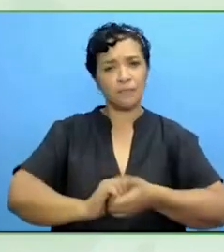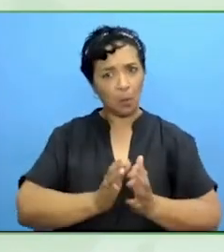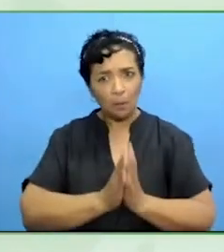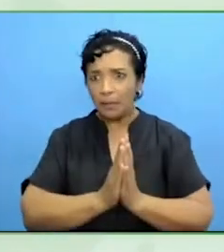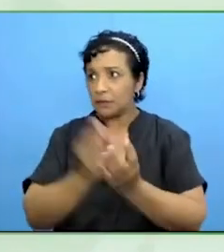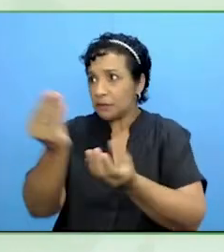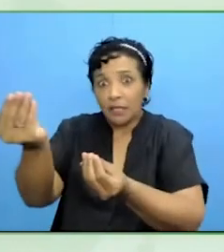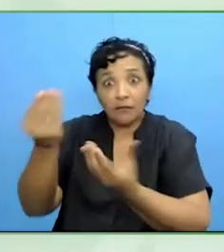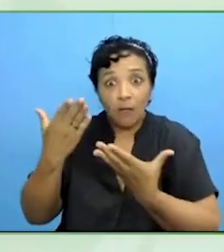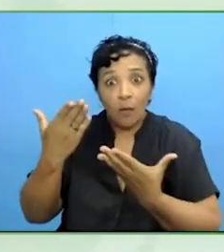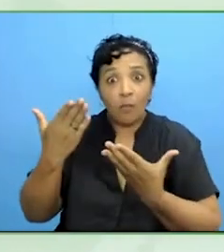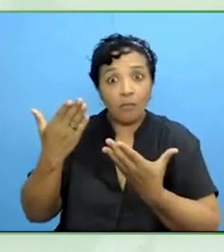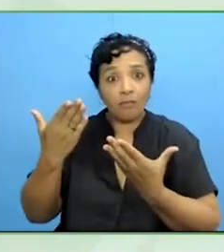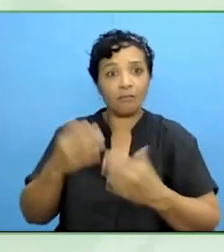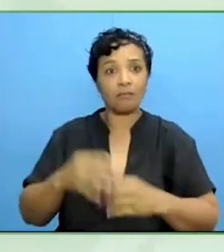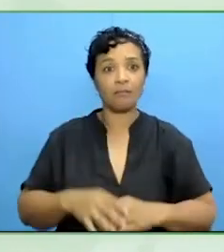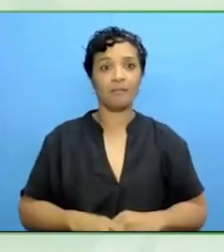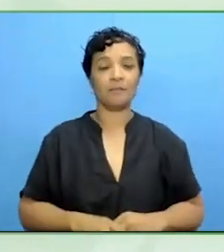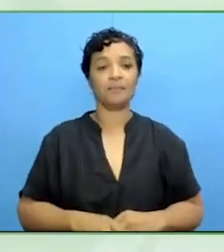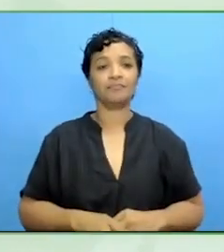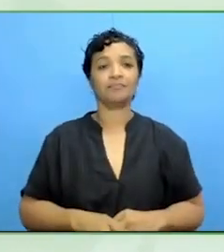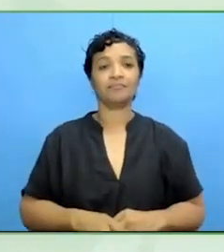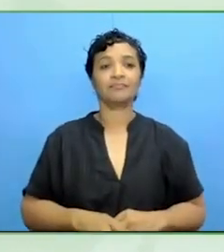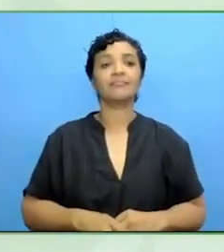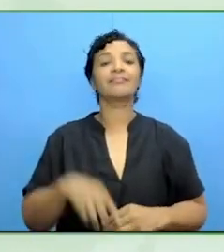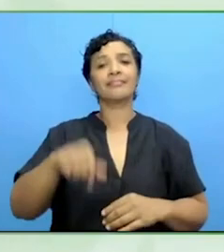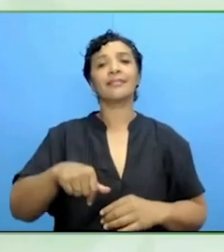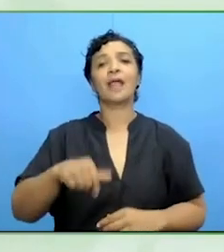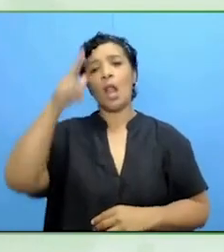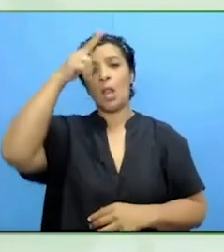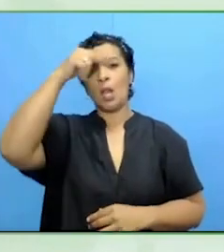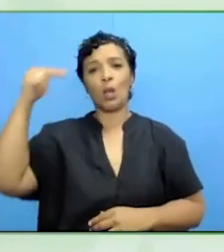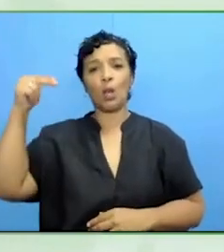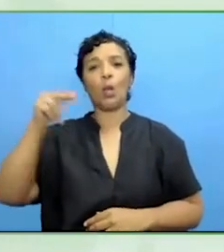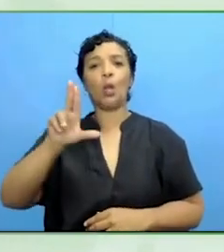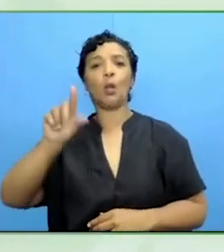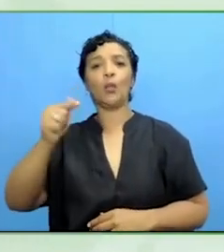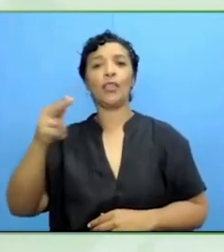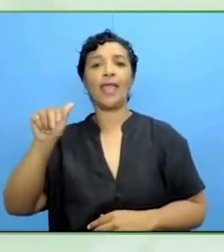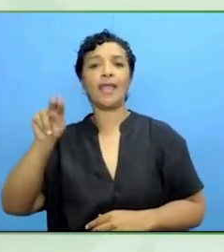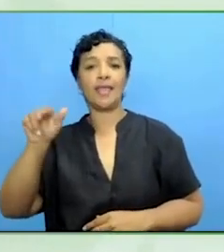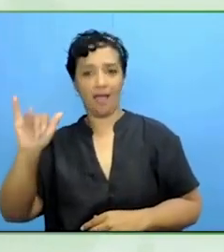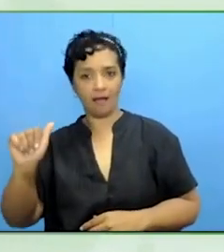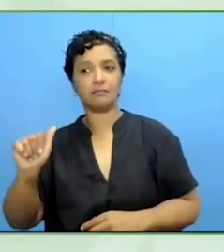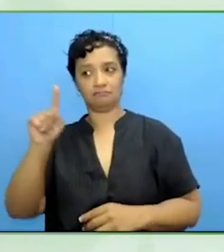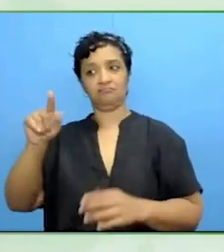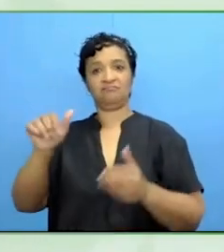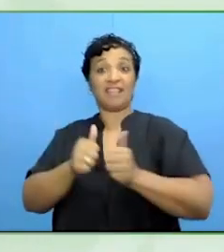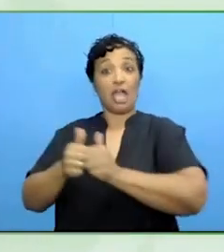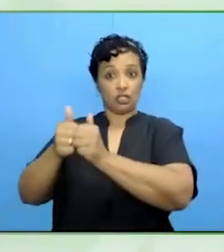It is the Lithuanian ESF+ agency that is implementing the program, ESFA,